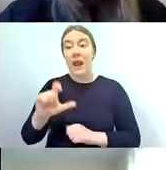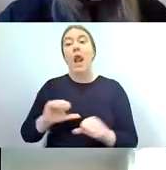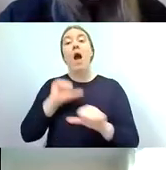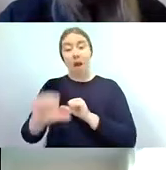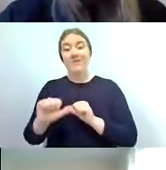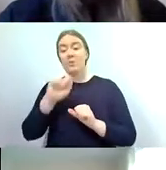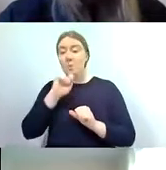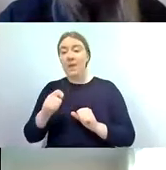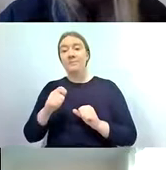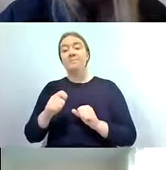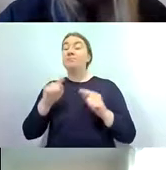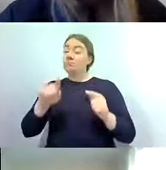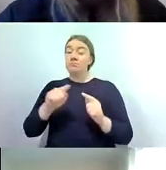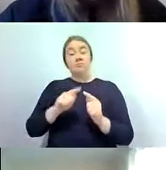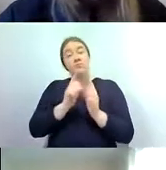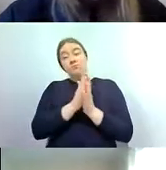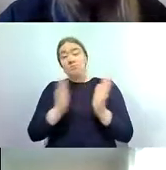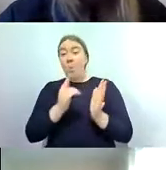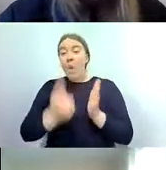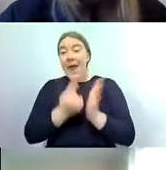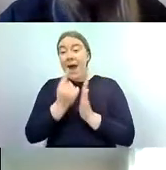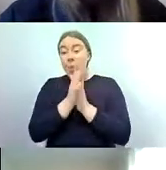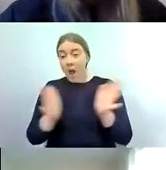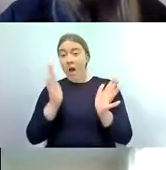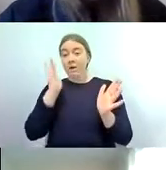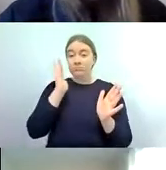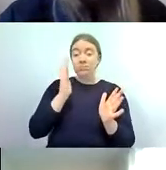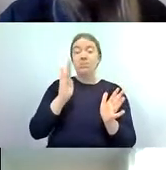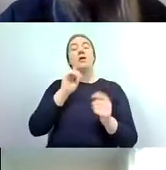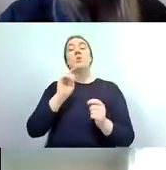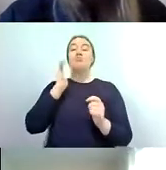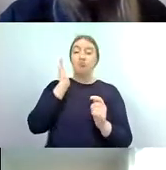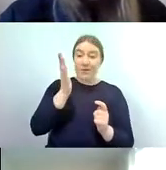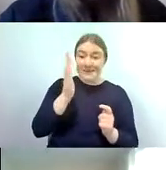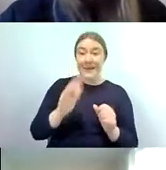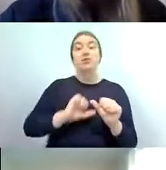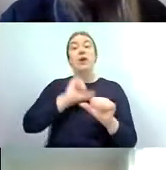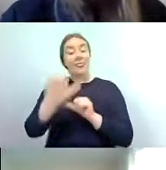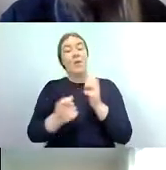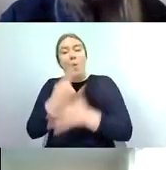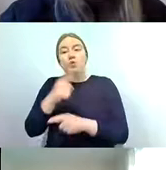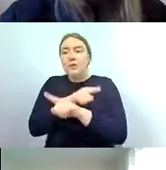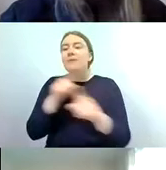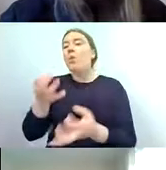up to an hour so there'll be a presentation followed by um time for questions so if you